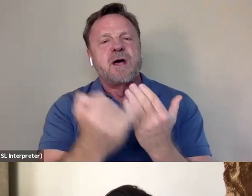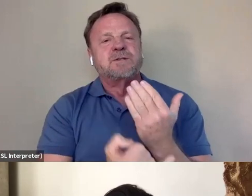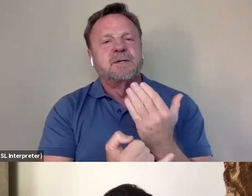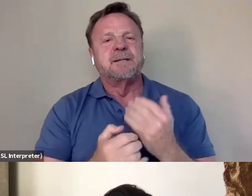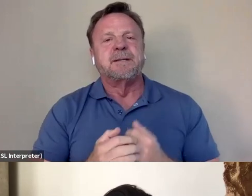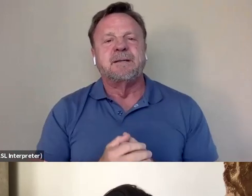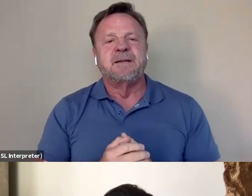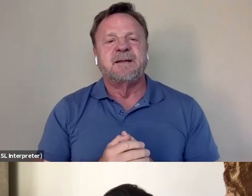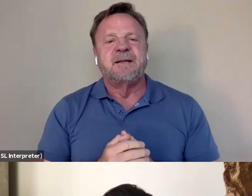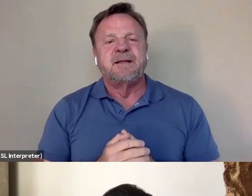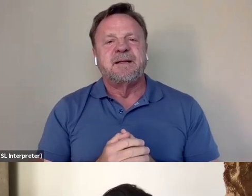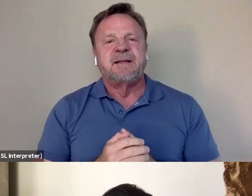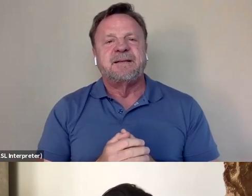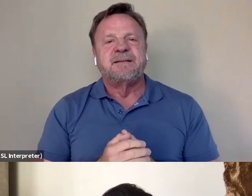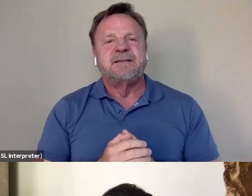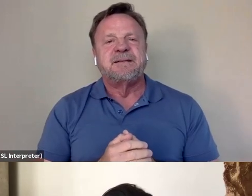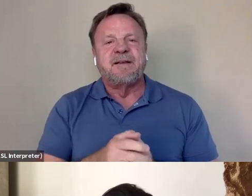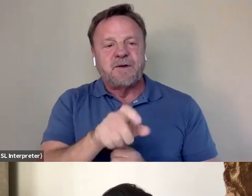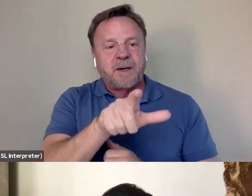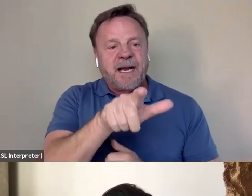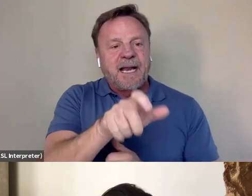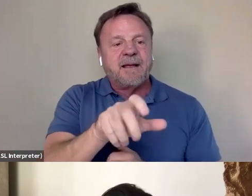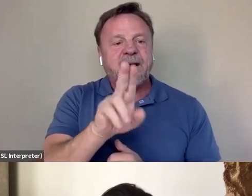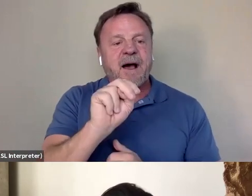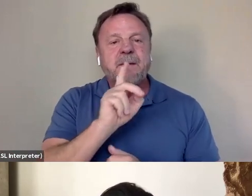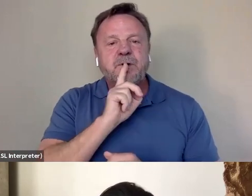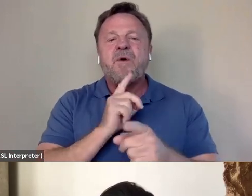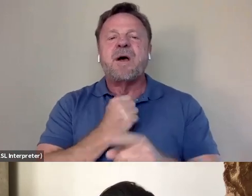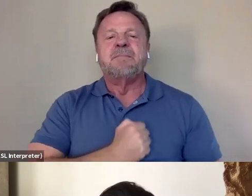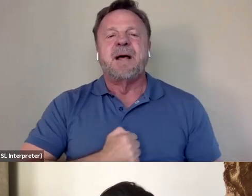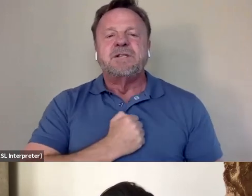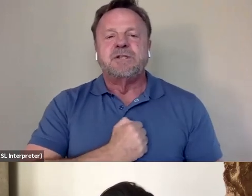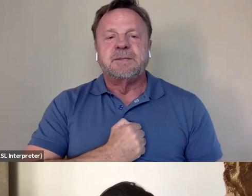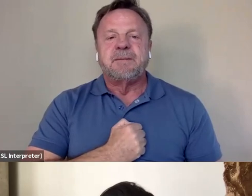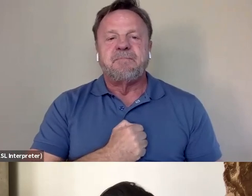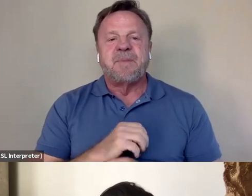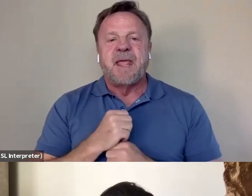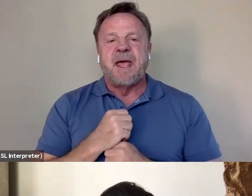You're gonna have to unmute. Apologies, apologies. I was just about to say so that, you know,